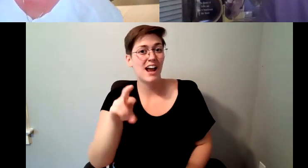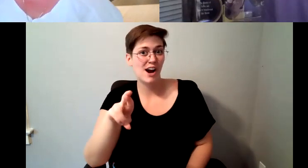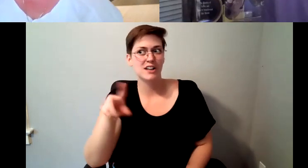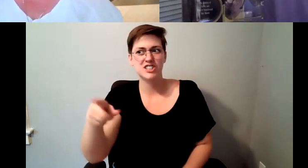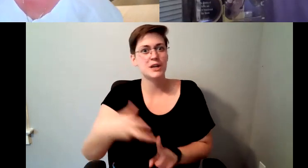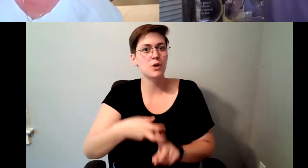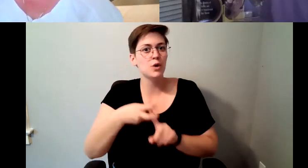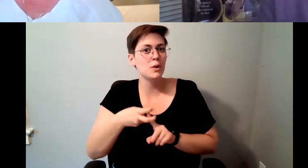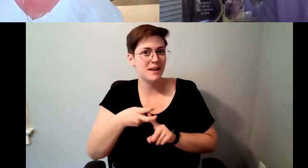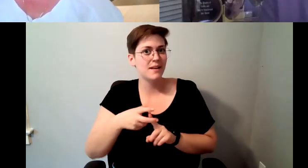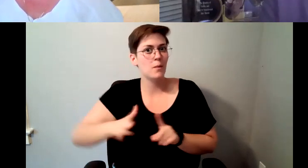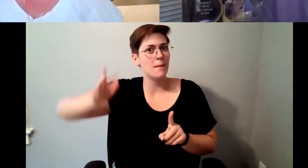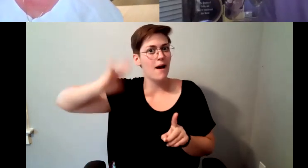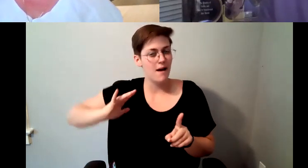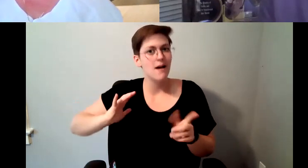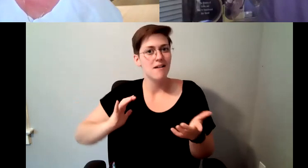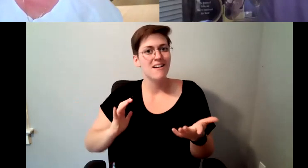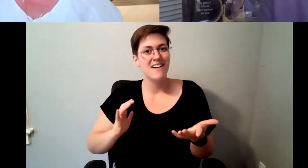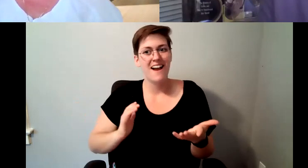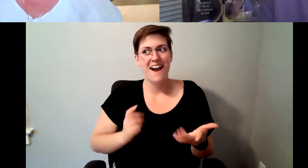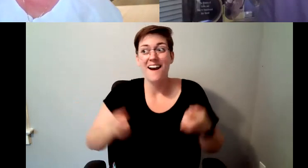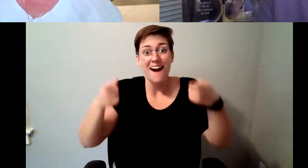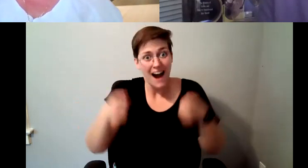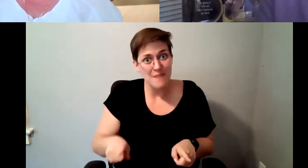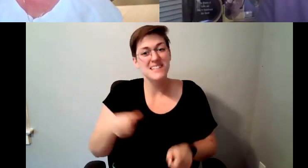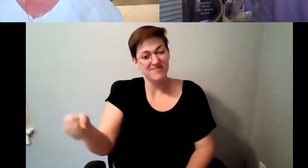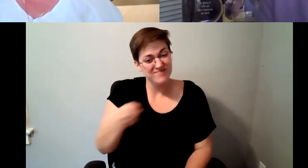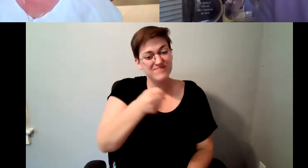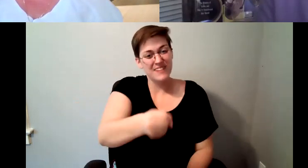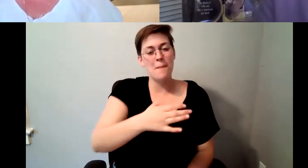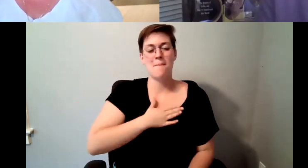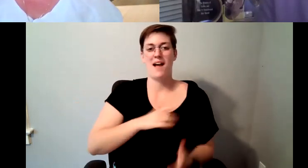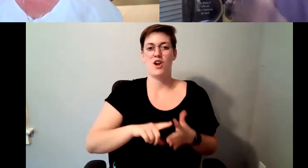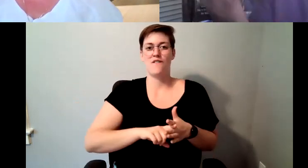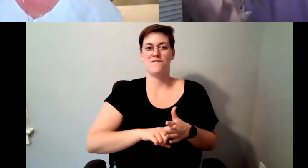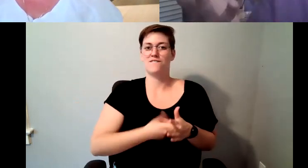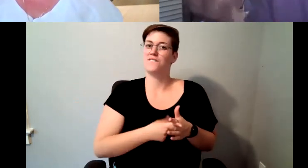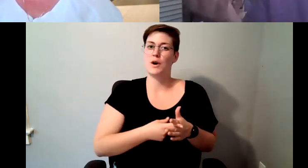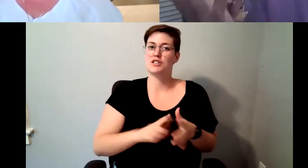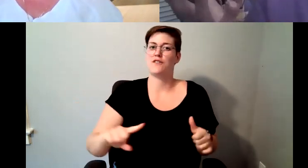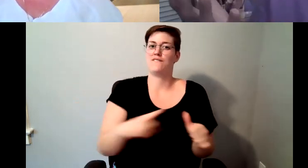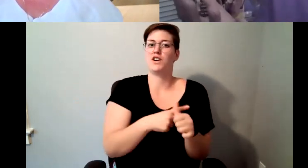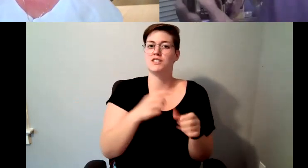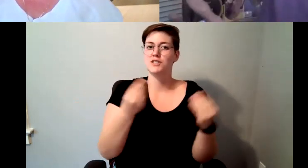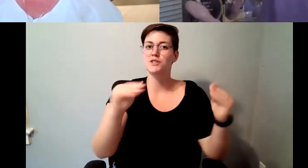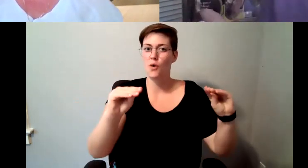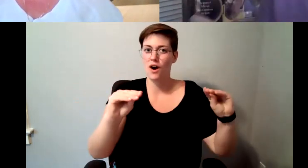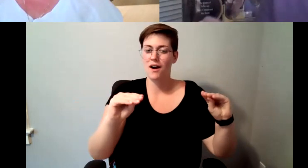I ended up back in my original store and in my original store to everyone surprise major